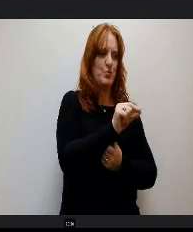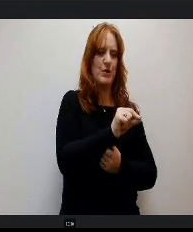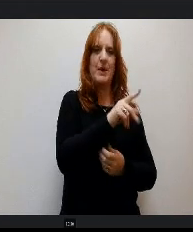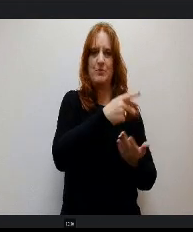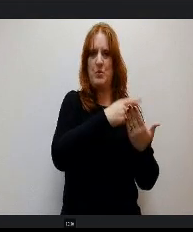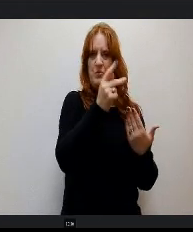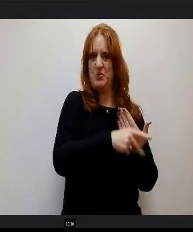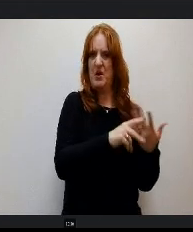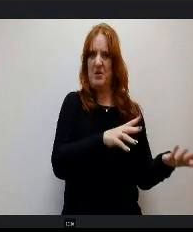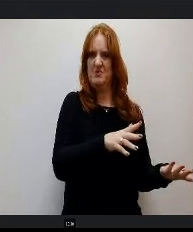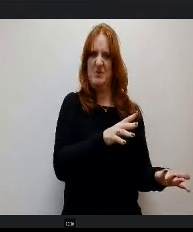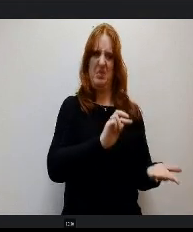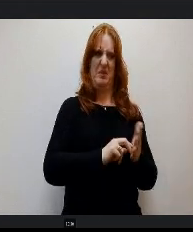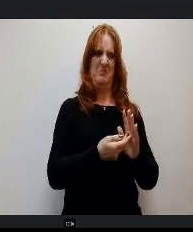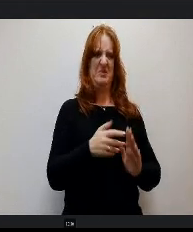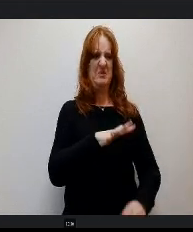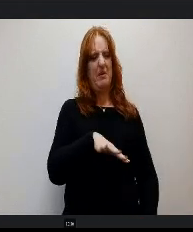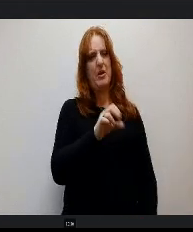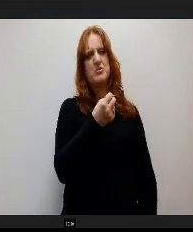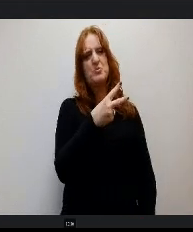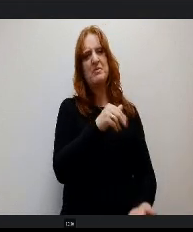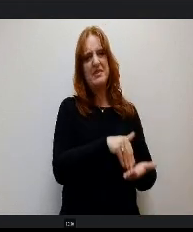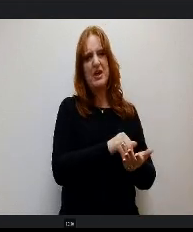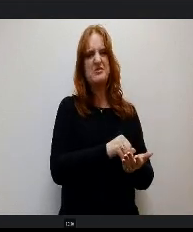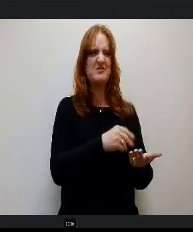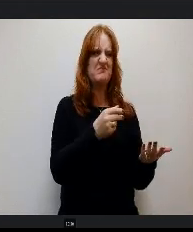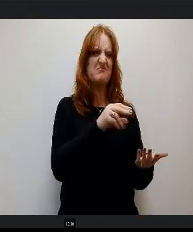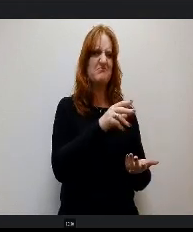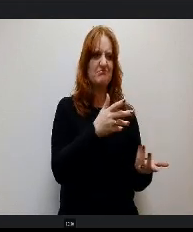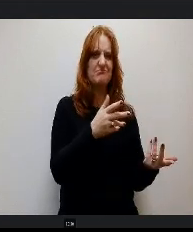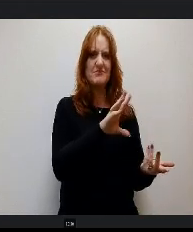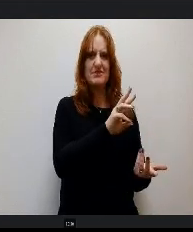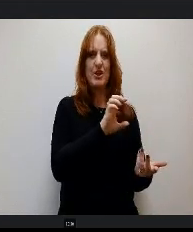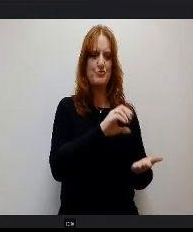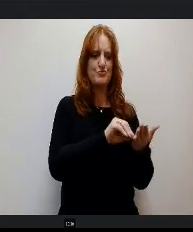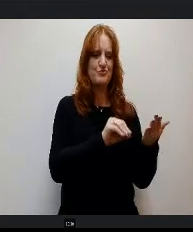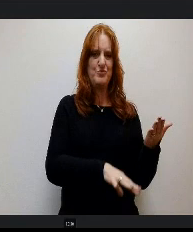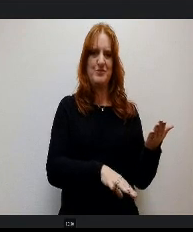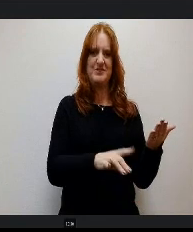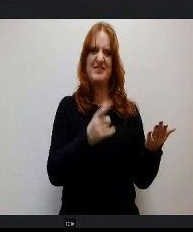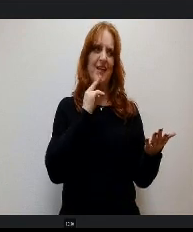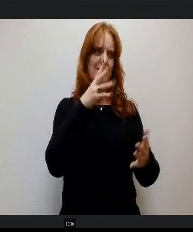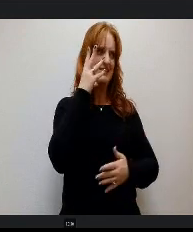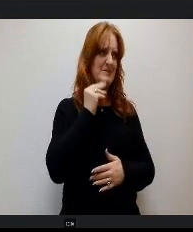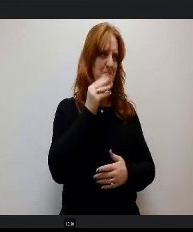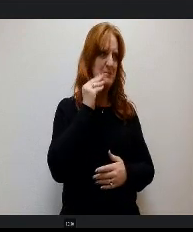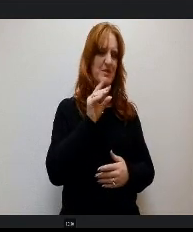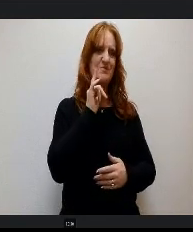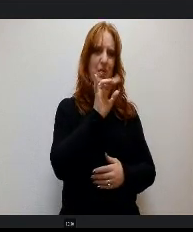around 12,650 D 20 students getting to experience Challenger programs just this year alone